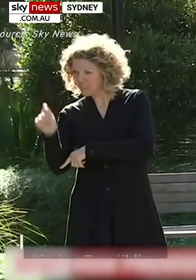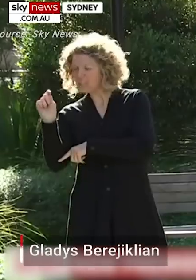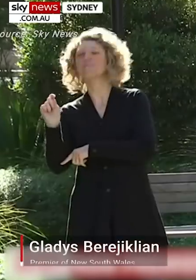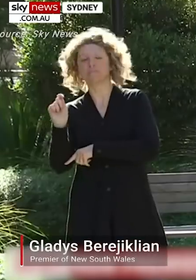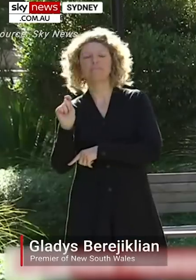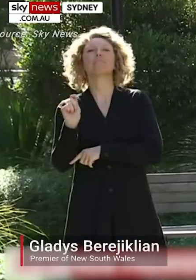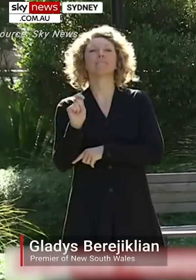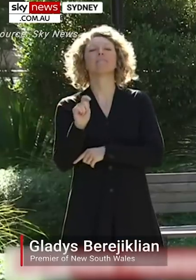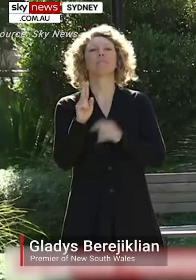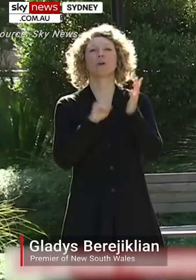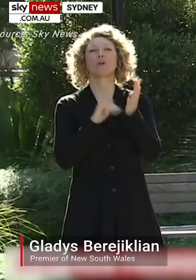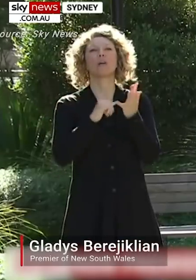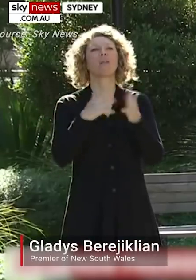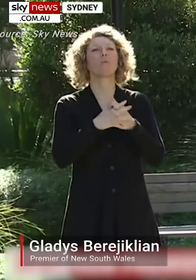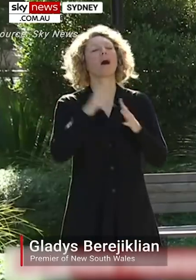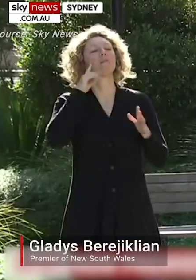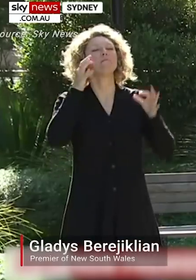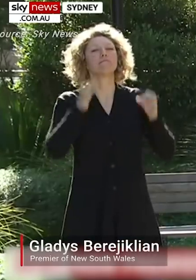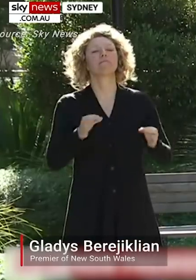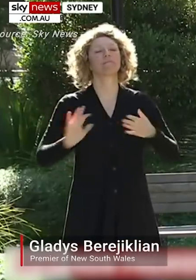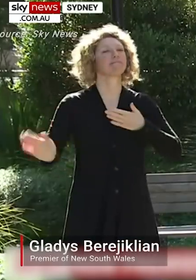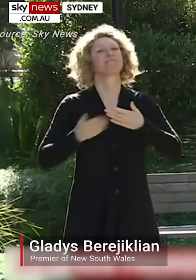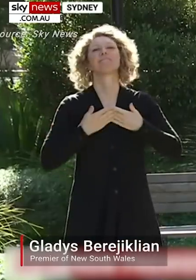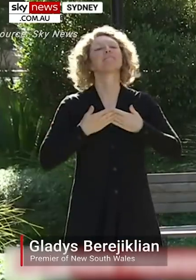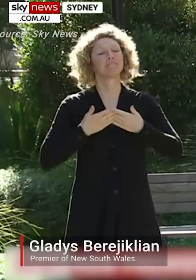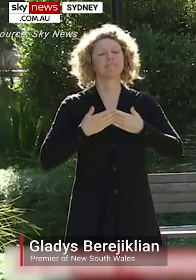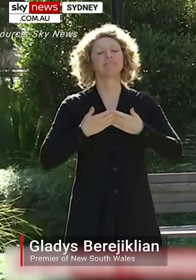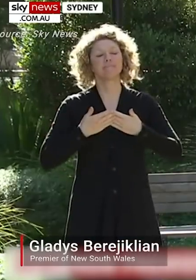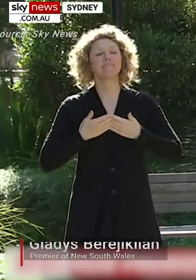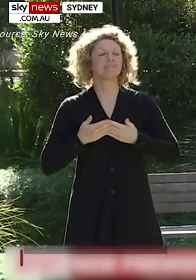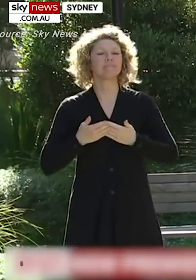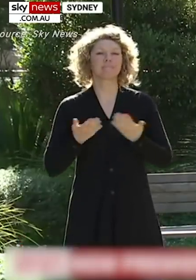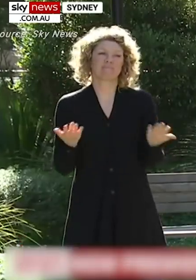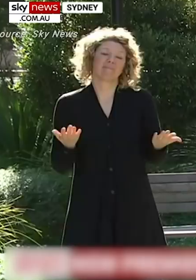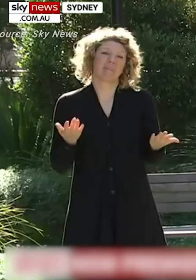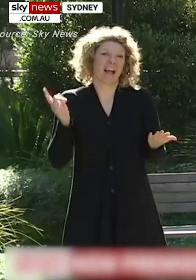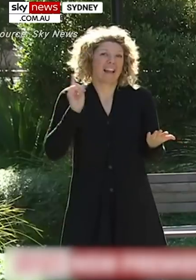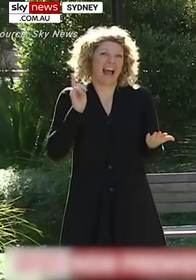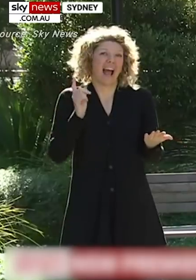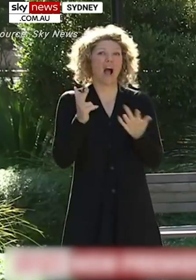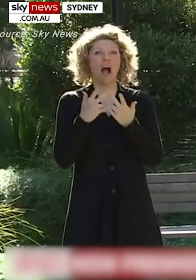New South Wales has taken this decision and given where we are, there's really no excuse for any other state apart from